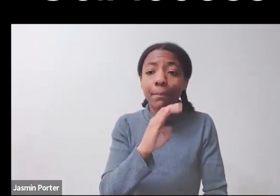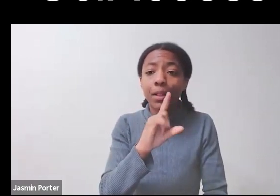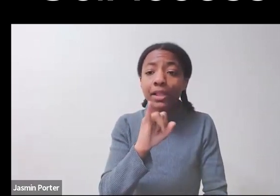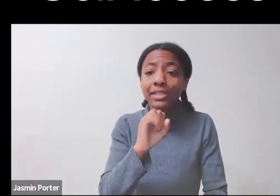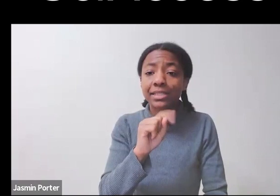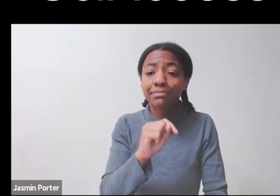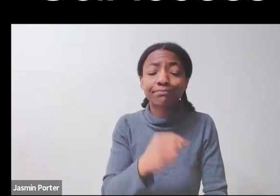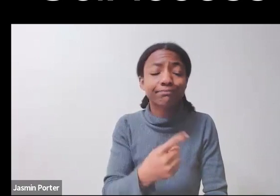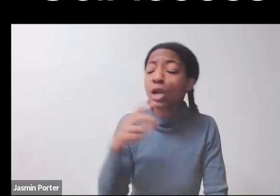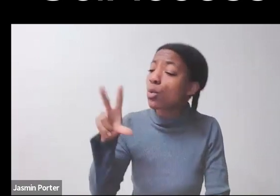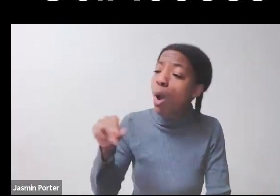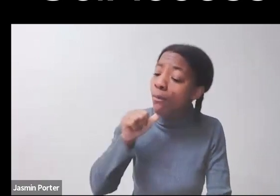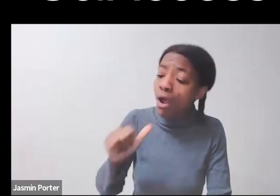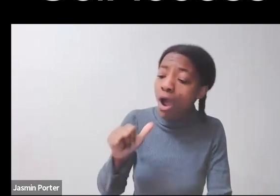for the accommodations.